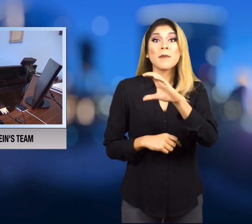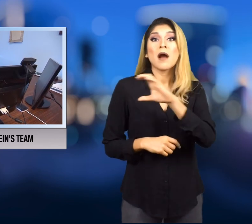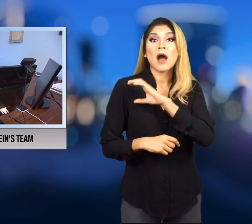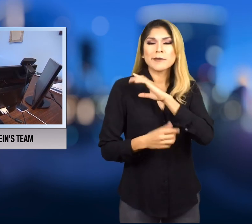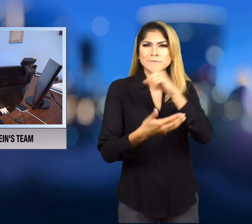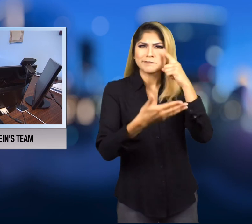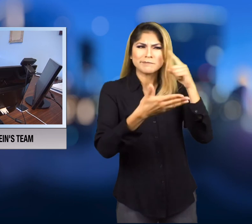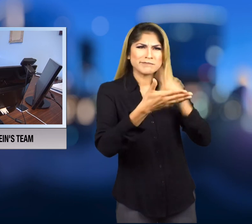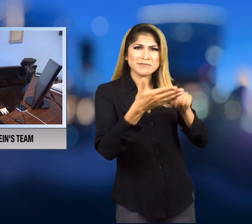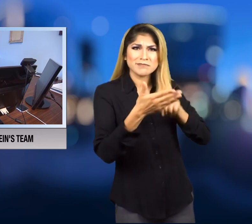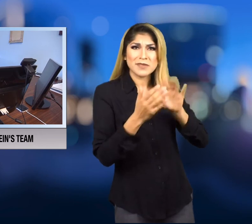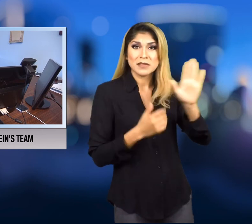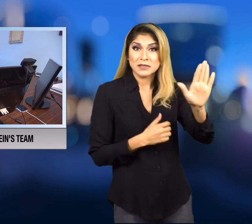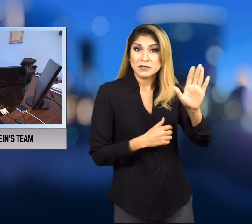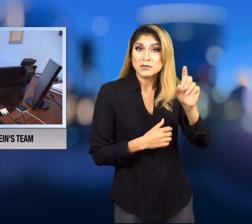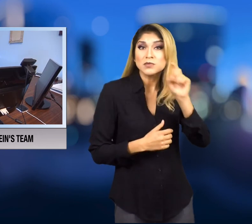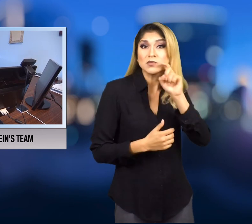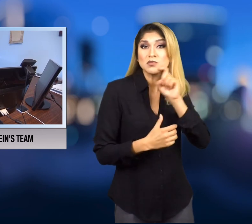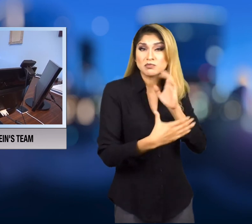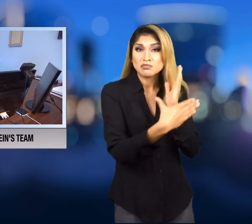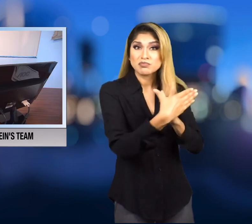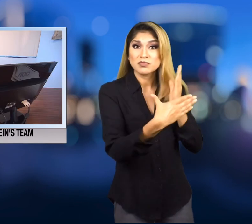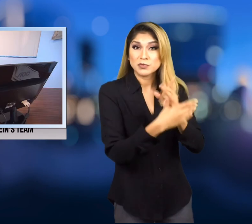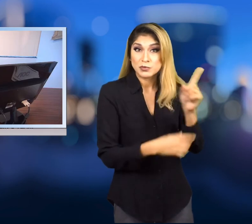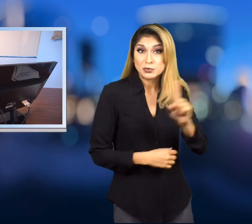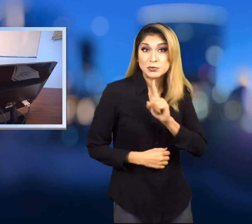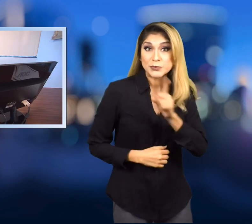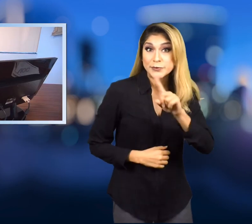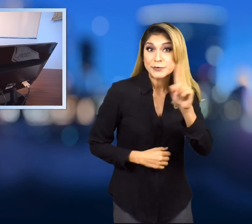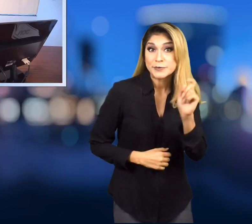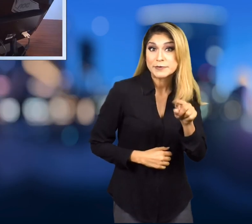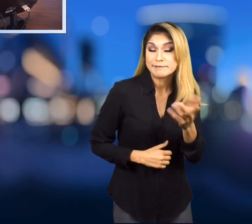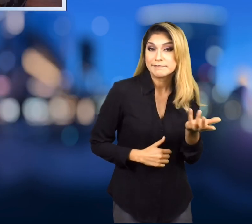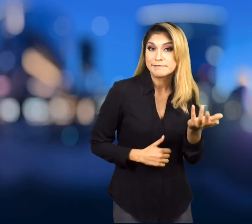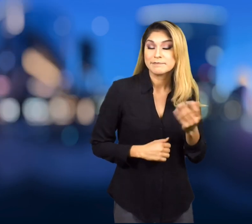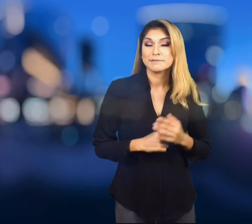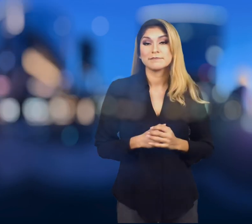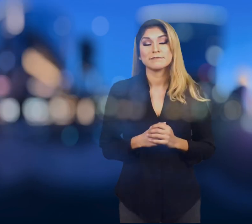is underway.